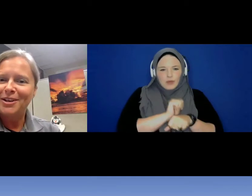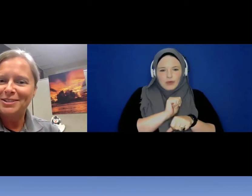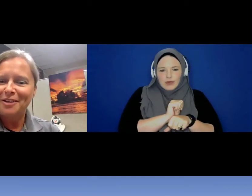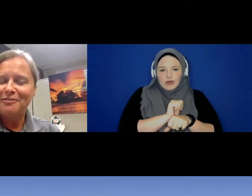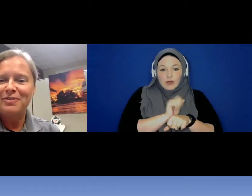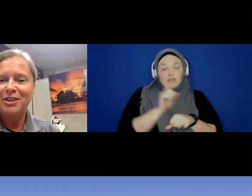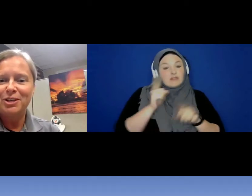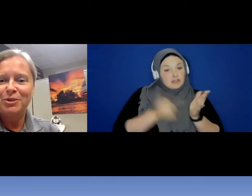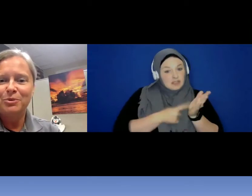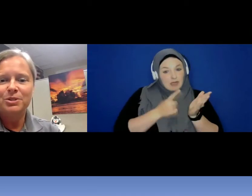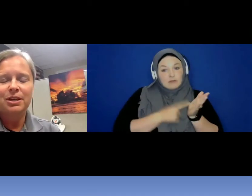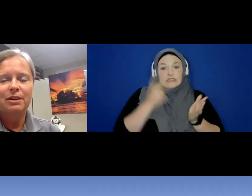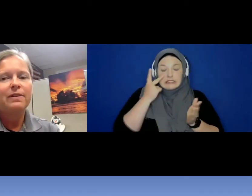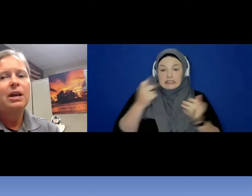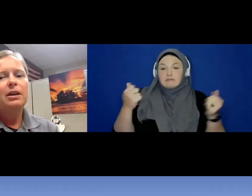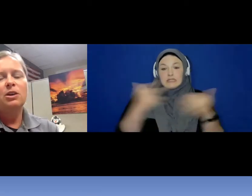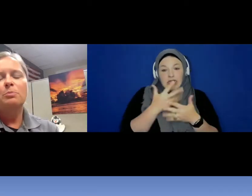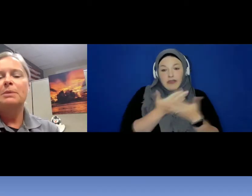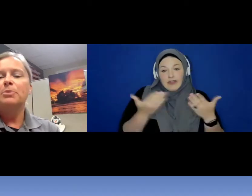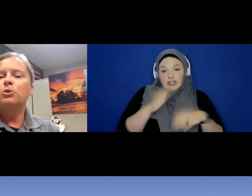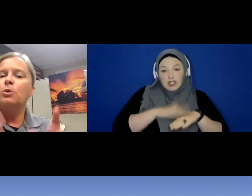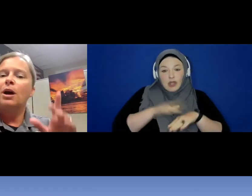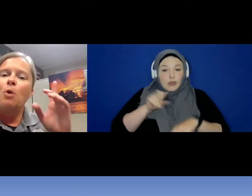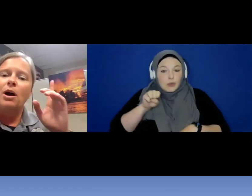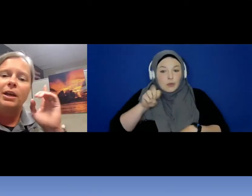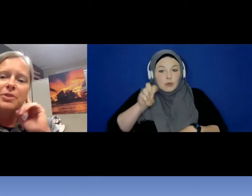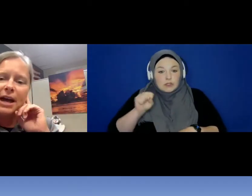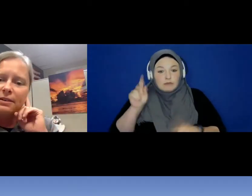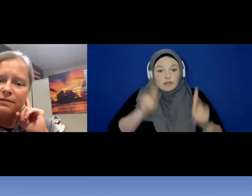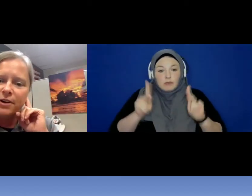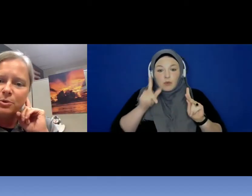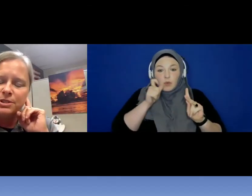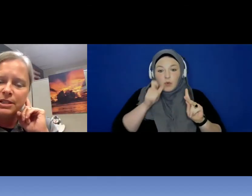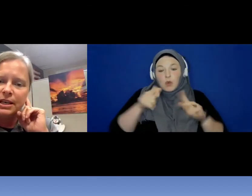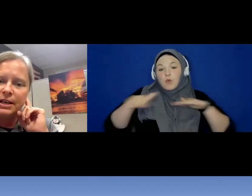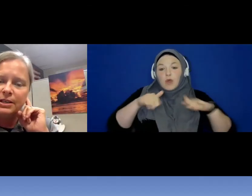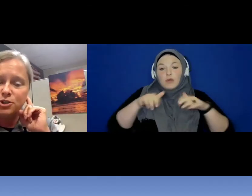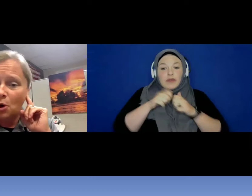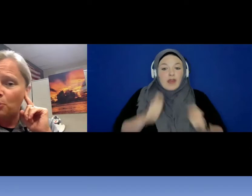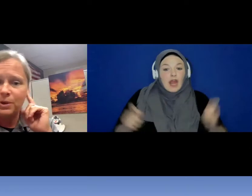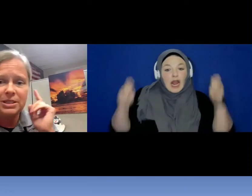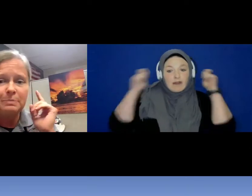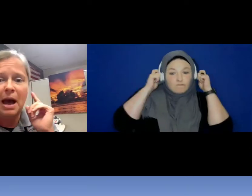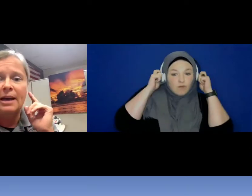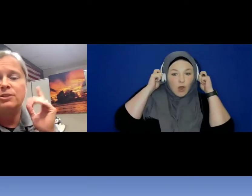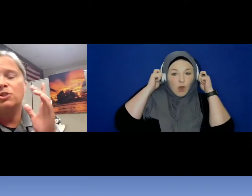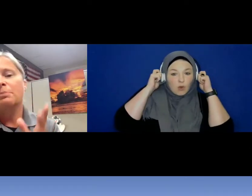stuff on the news people walking with headphones in and don't respond to a